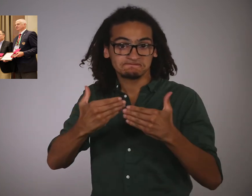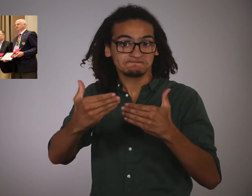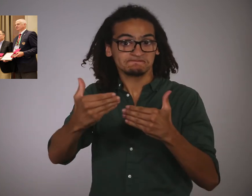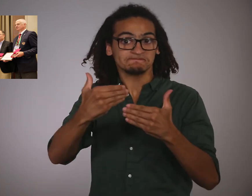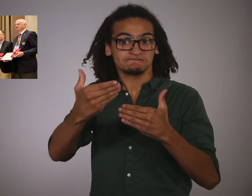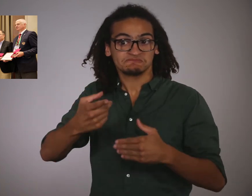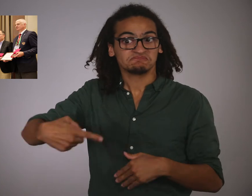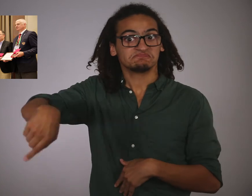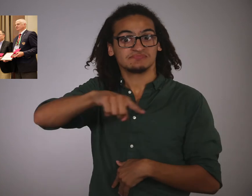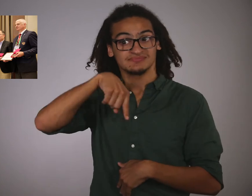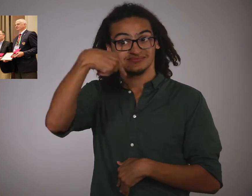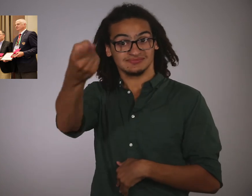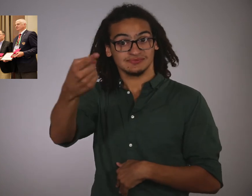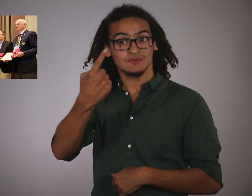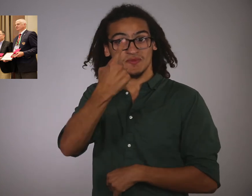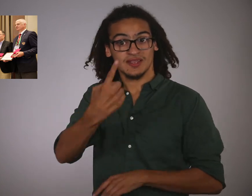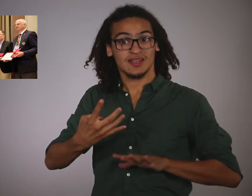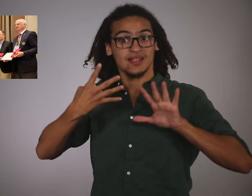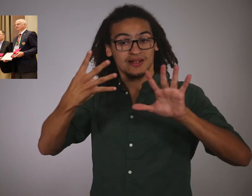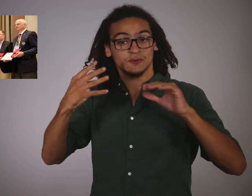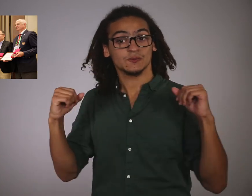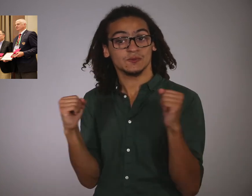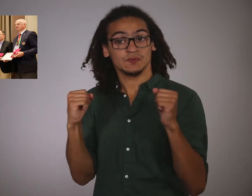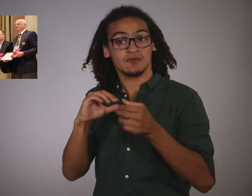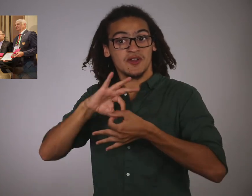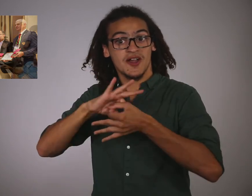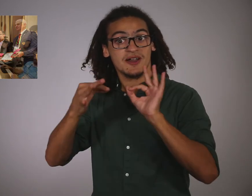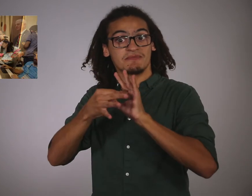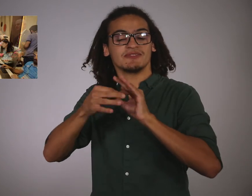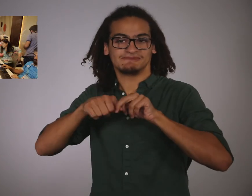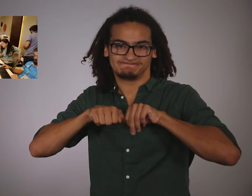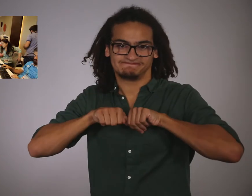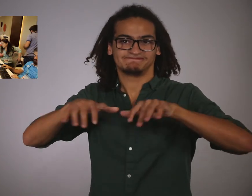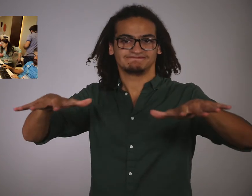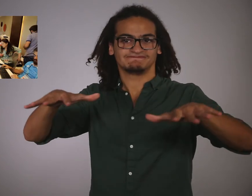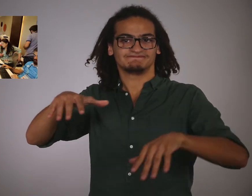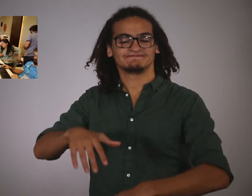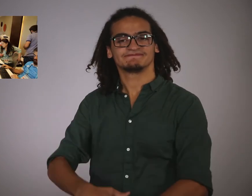We possibly won’t know the result of this motion until the 19th Winter Deaflympics in 2019.